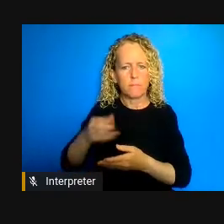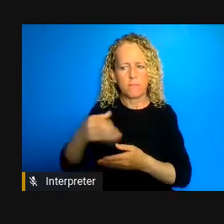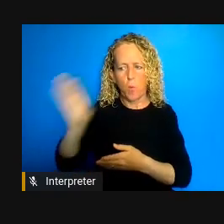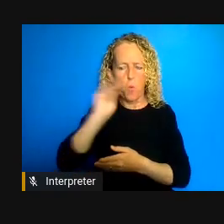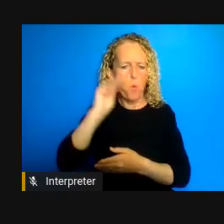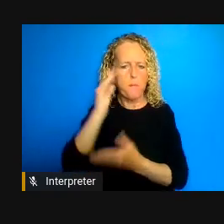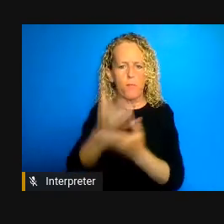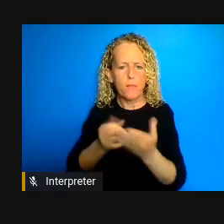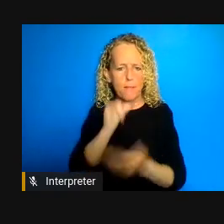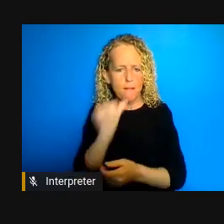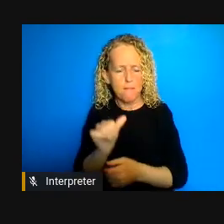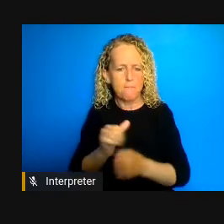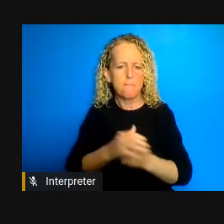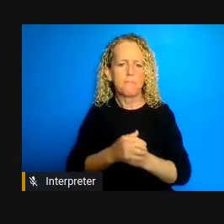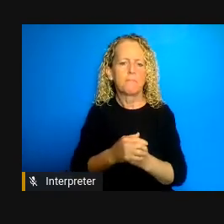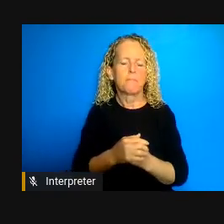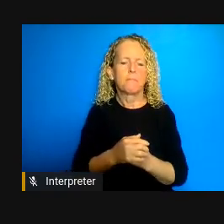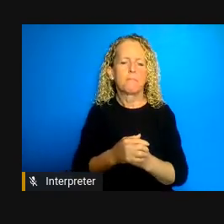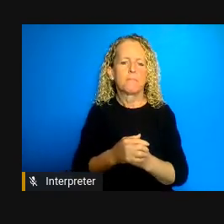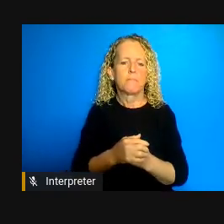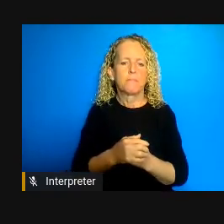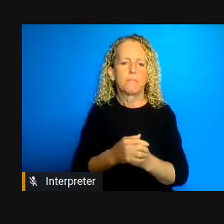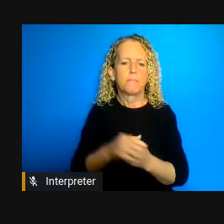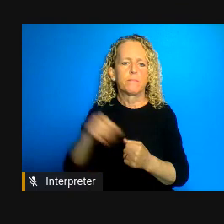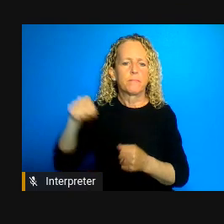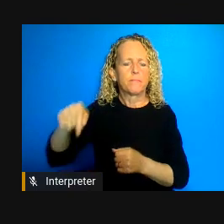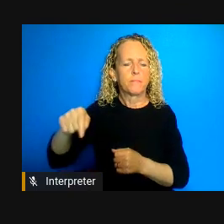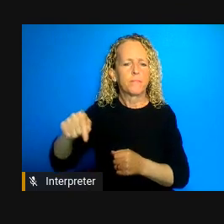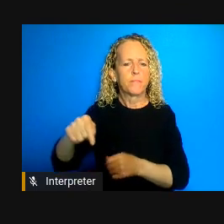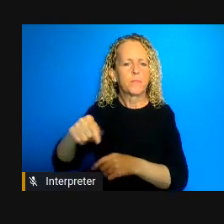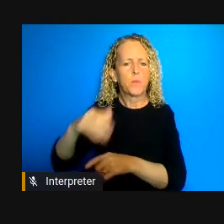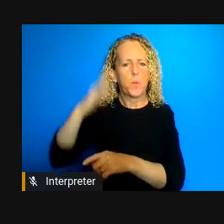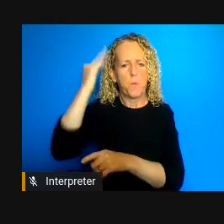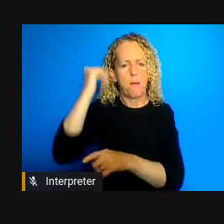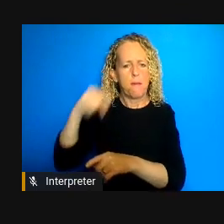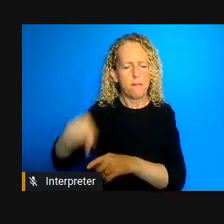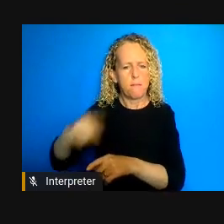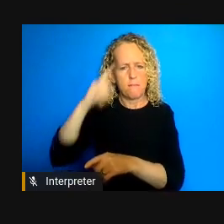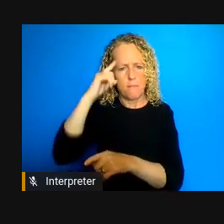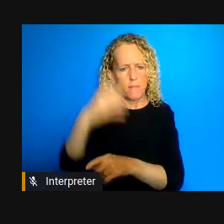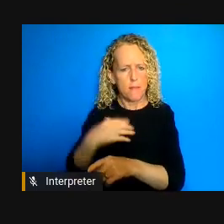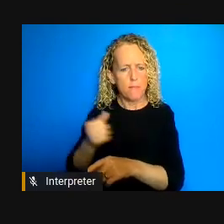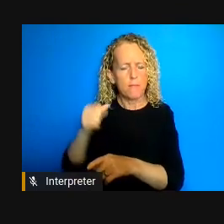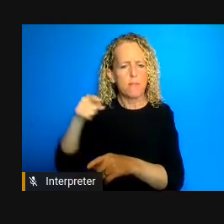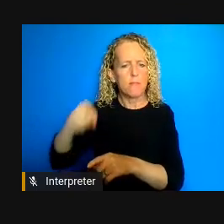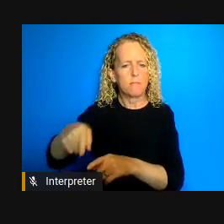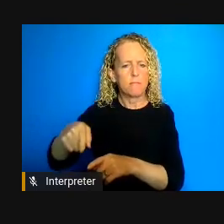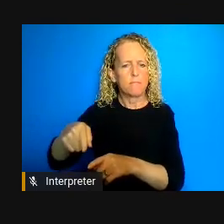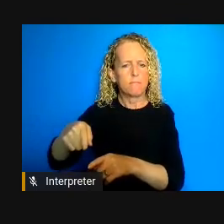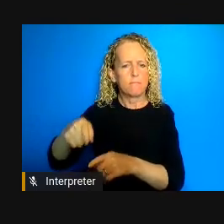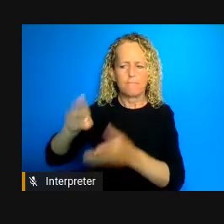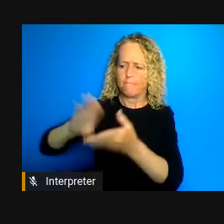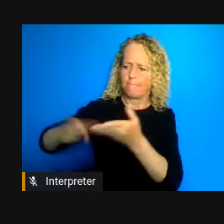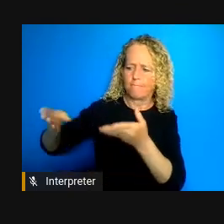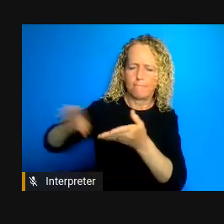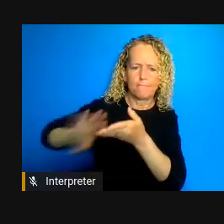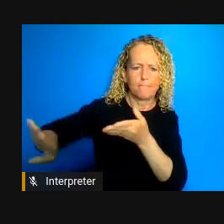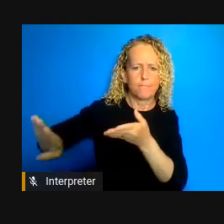those forensic detainees was arrangement of a suitable community-based supported